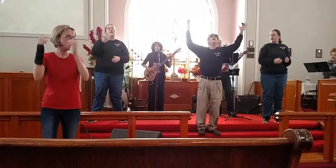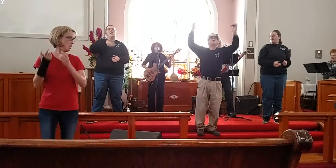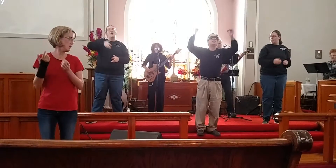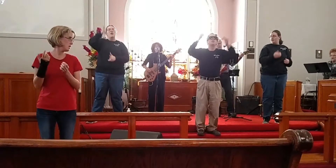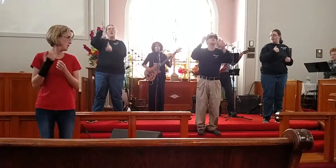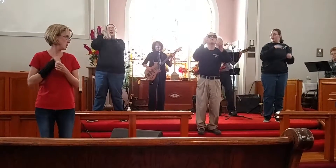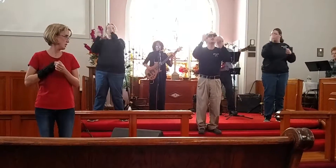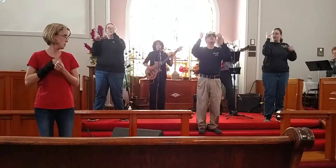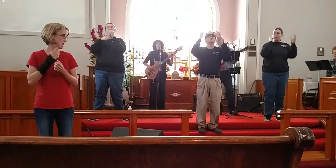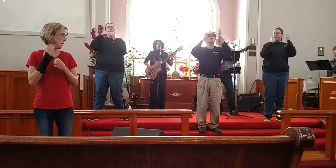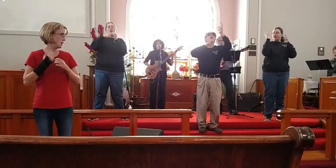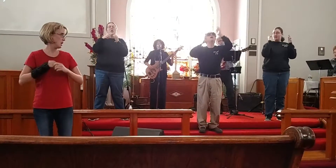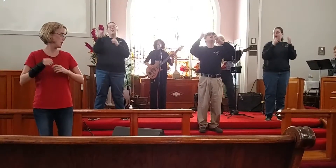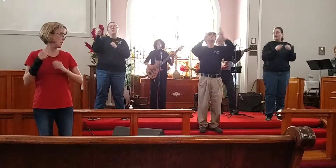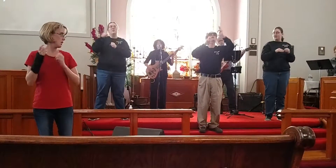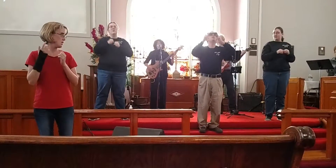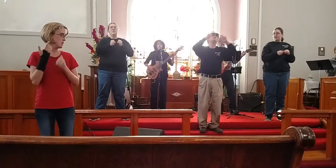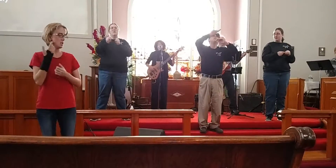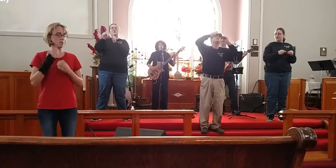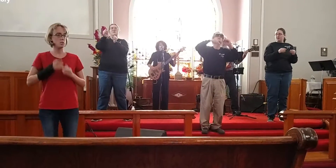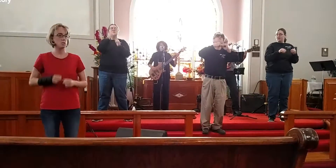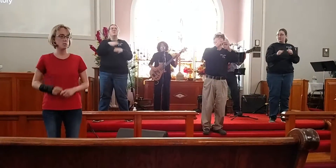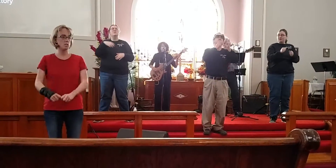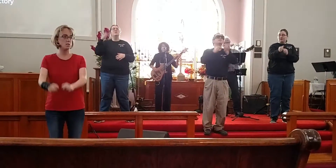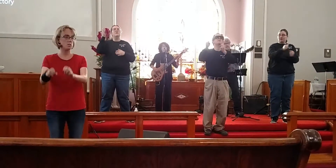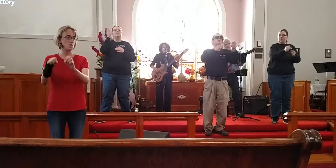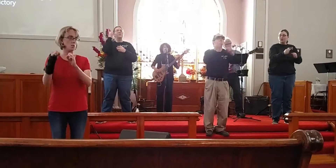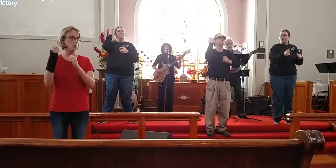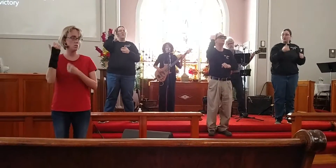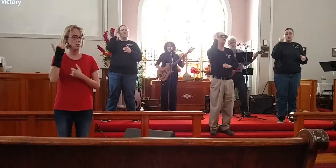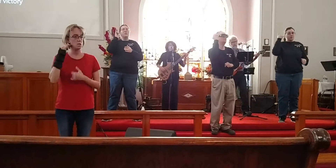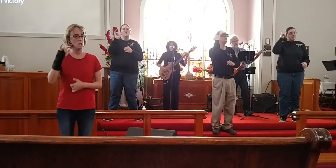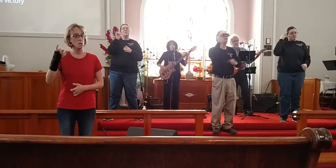And I heard about the streets of gold